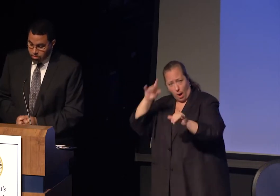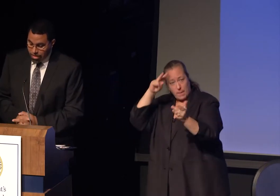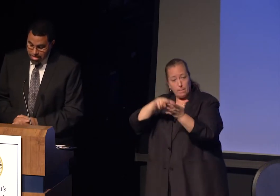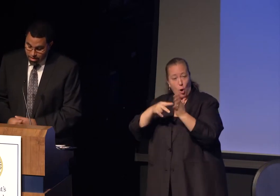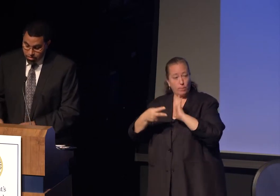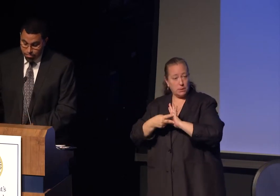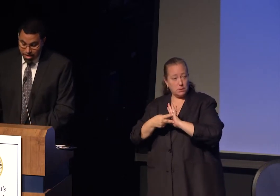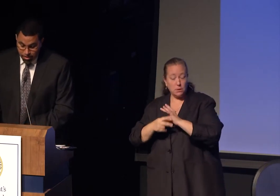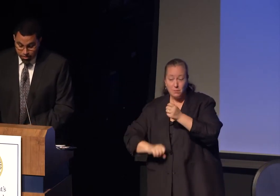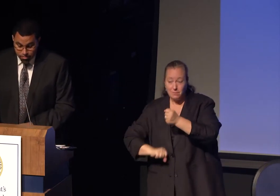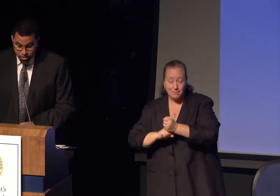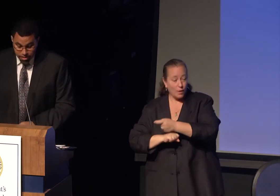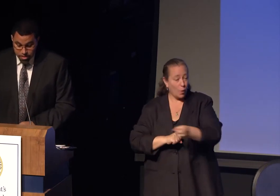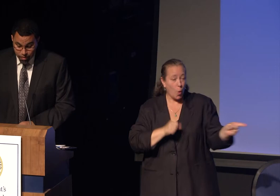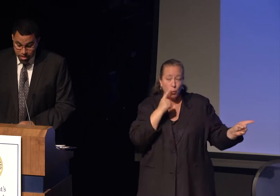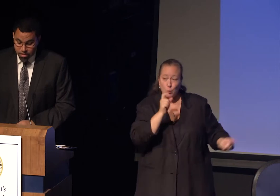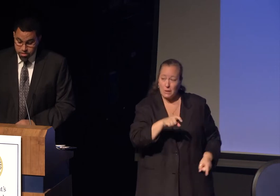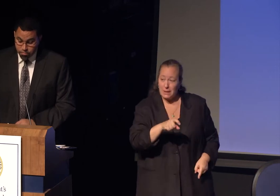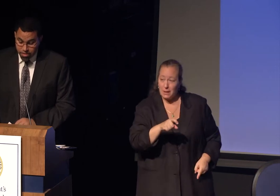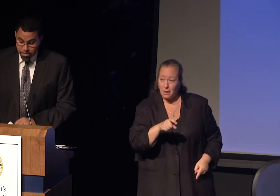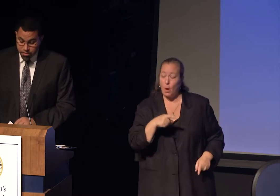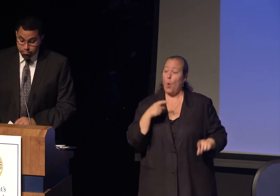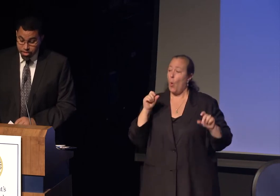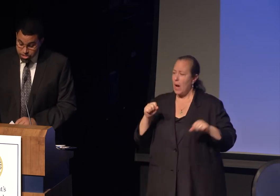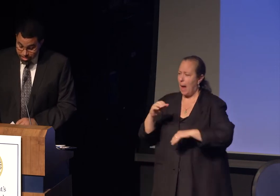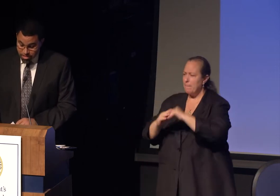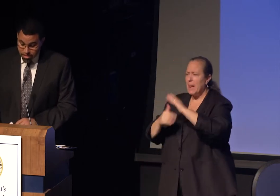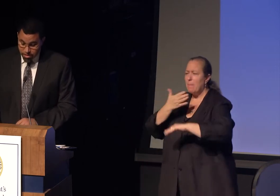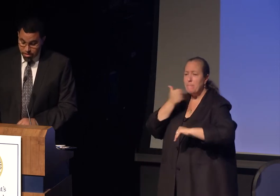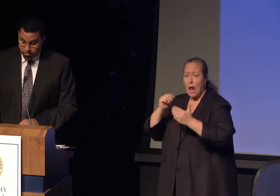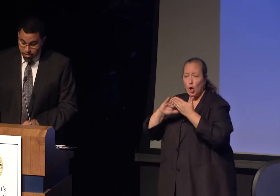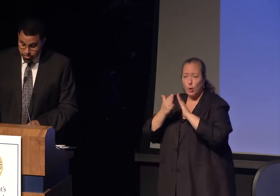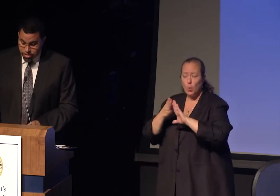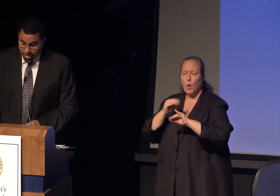In doing so, we cannot only better our communities, but build bridges of understanding